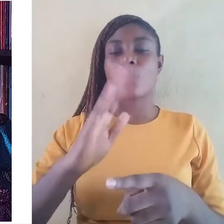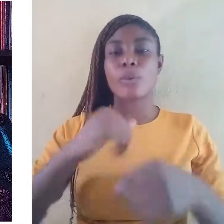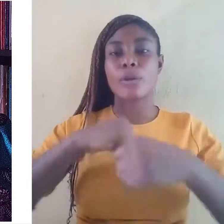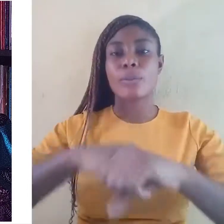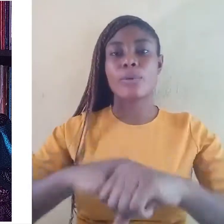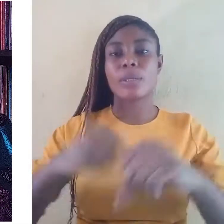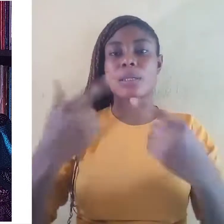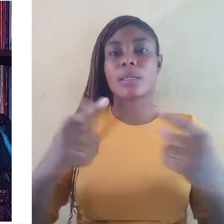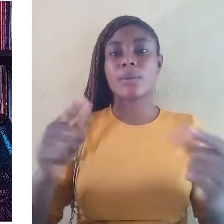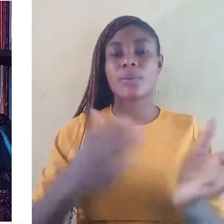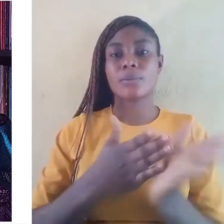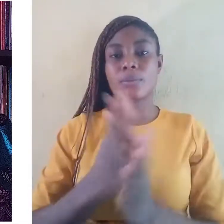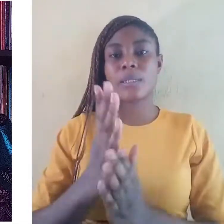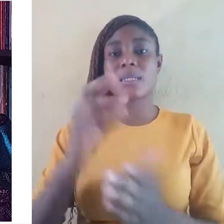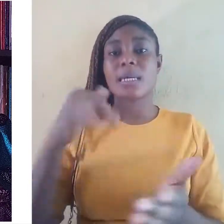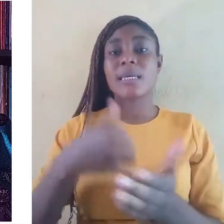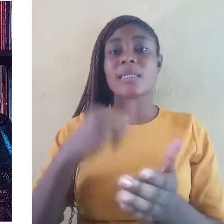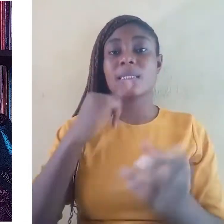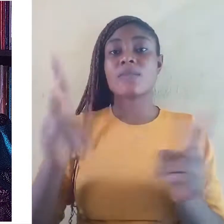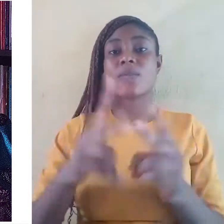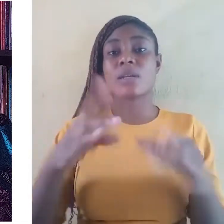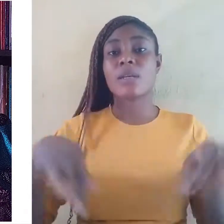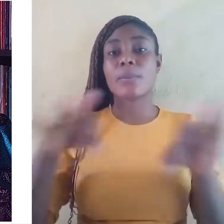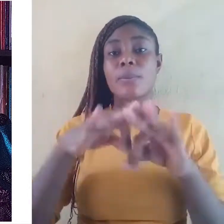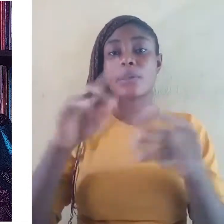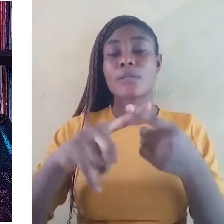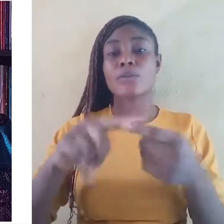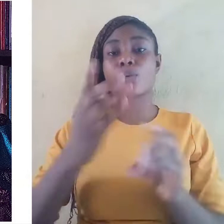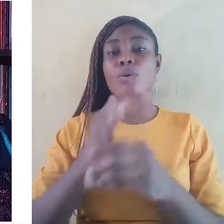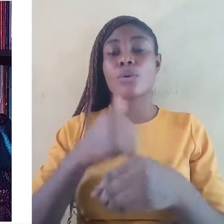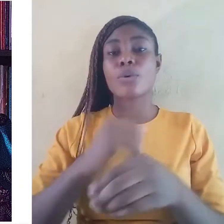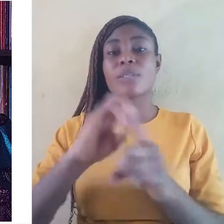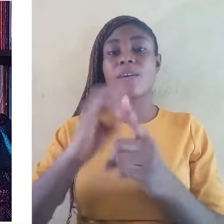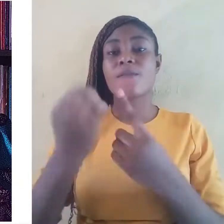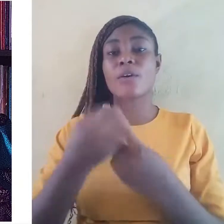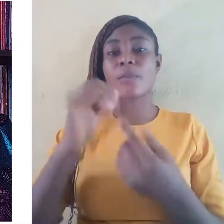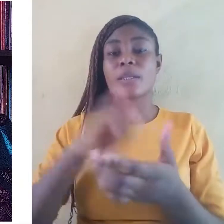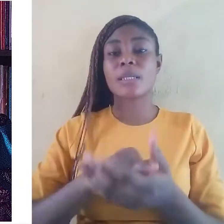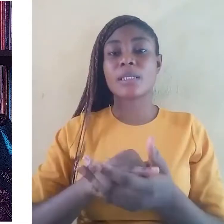It is important to create environments that project human rights so that there will be